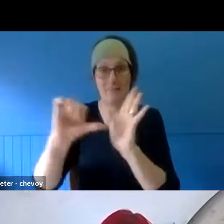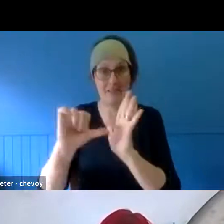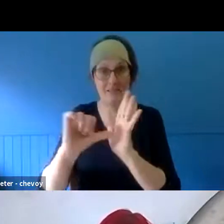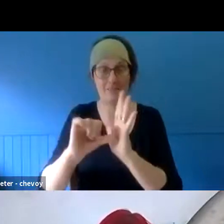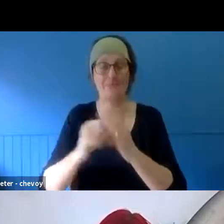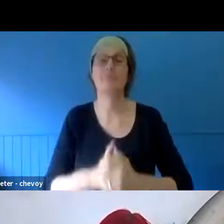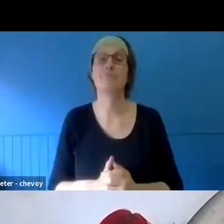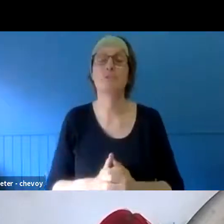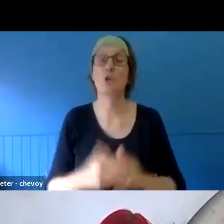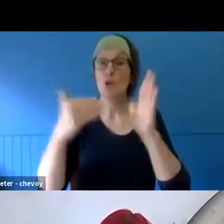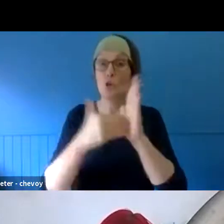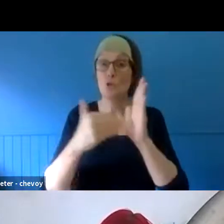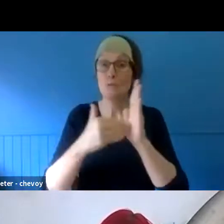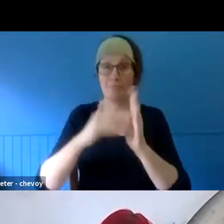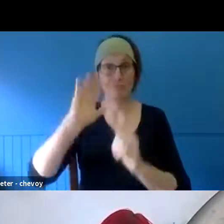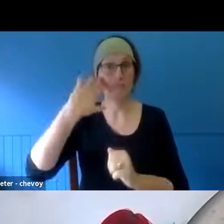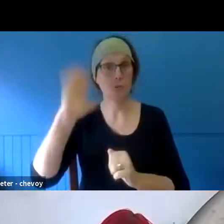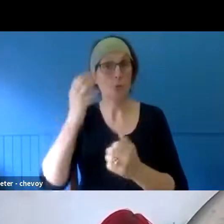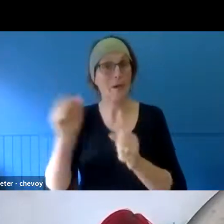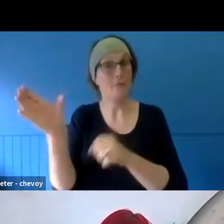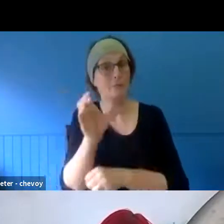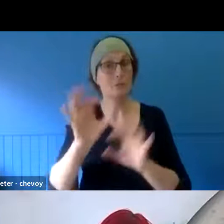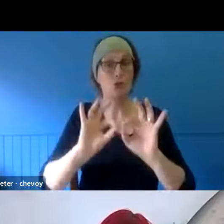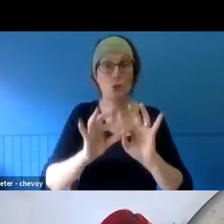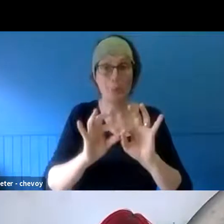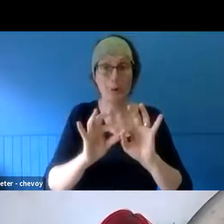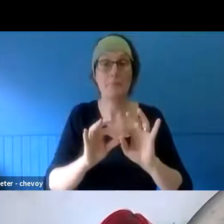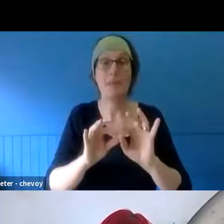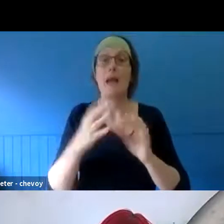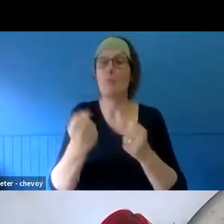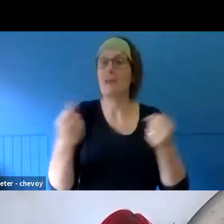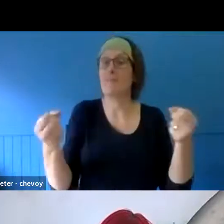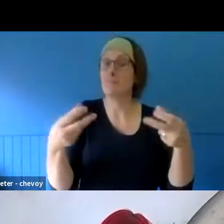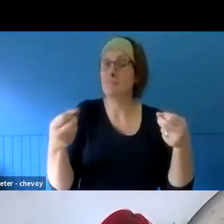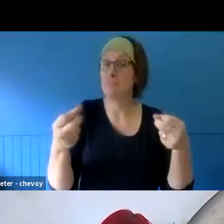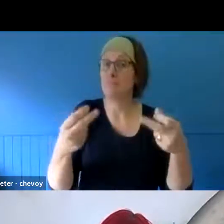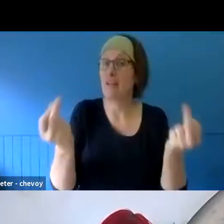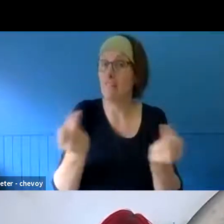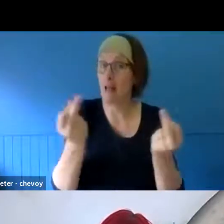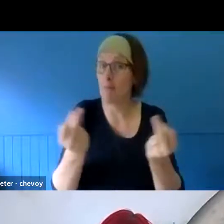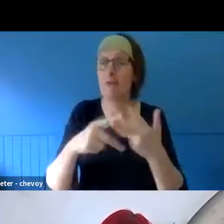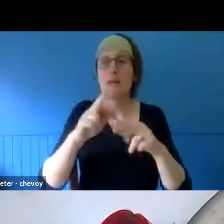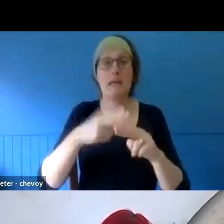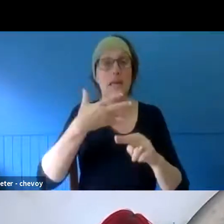probably see. And closed captioning is available. If you would like to highlight the Auslan interpreters, you can scroll over the image you